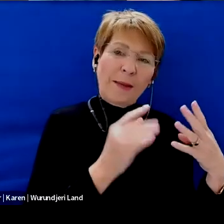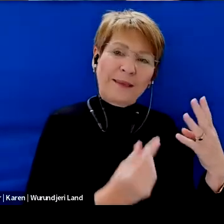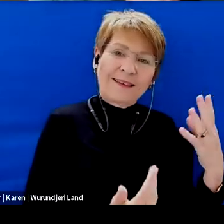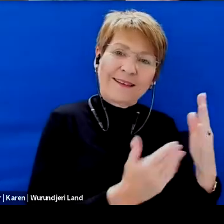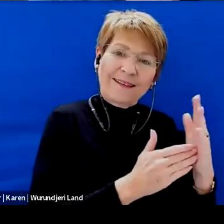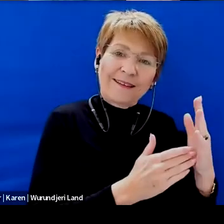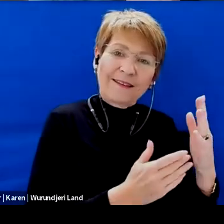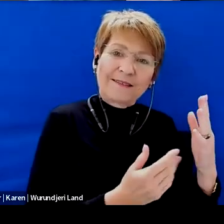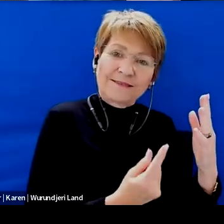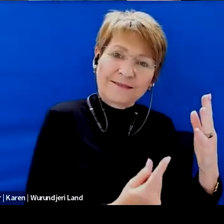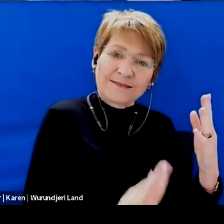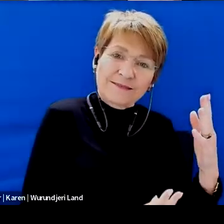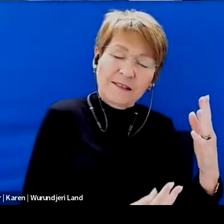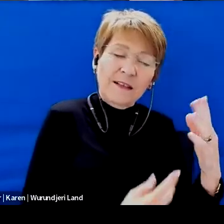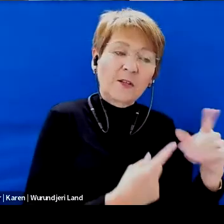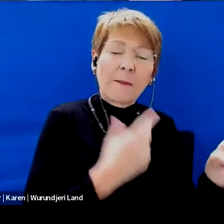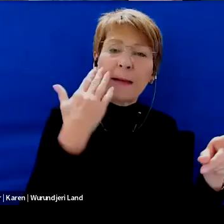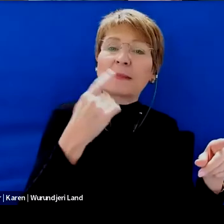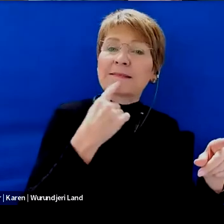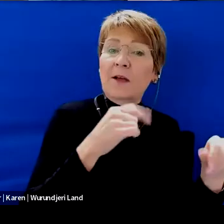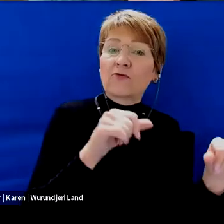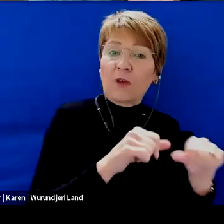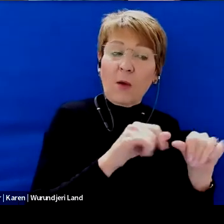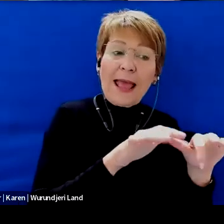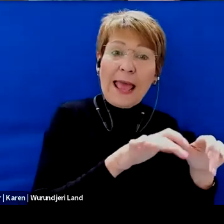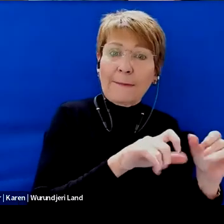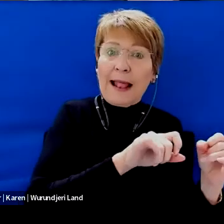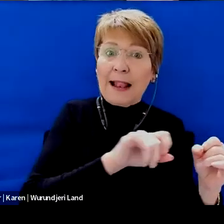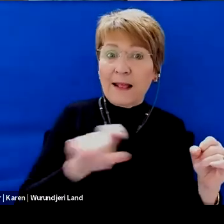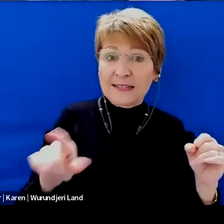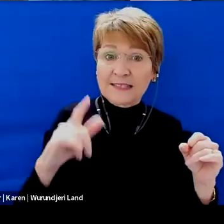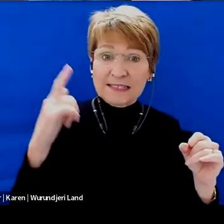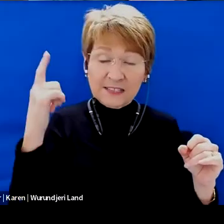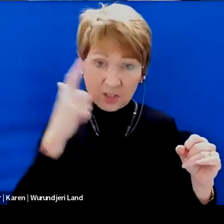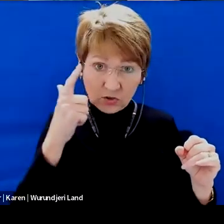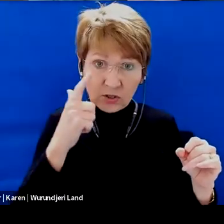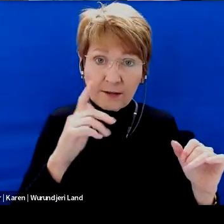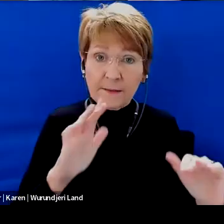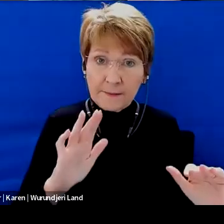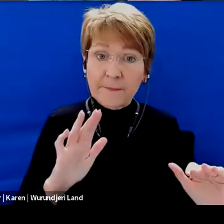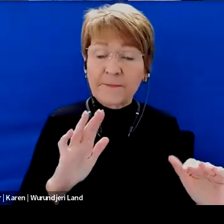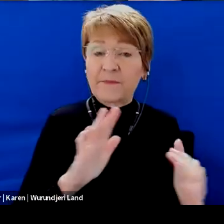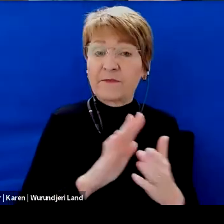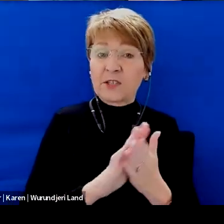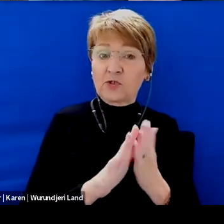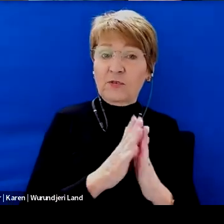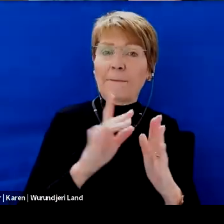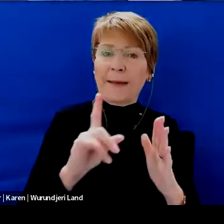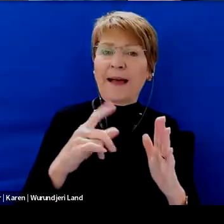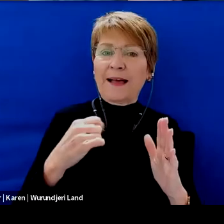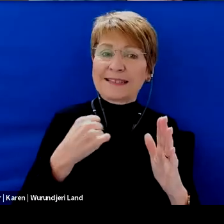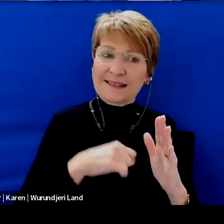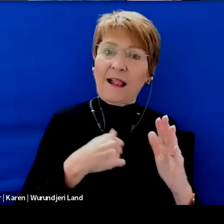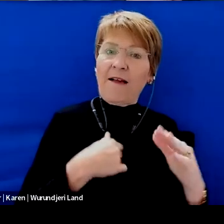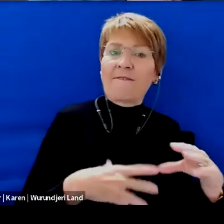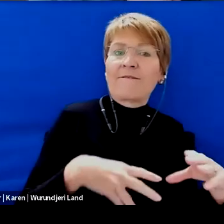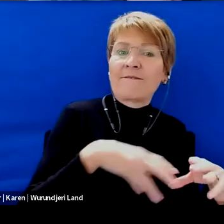Also this is you go. Okay, let me send an email to your teacher so that she doesn't the email, and then that is done, but I still had that input in what I needed.